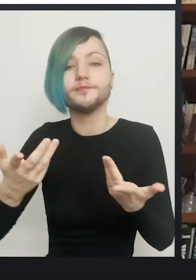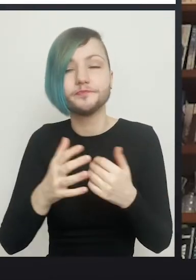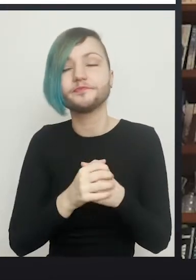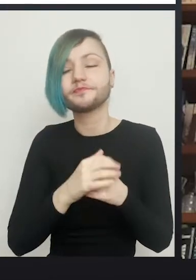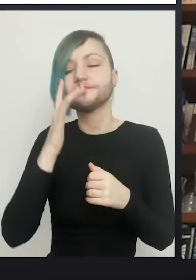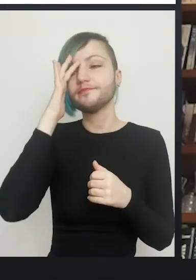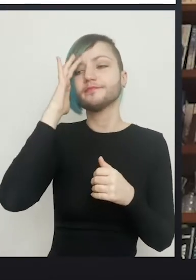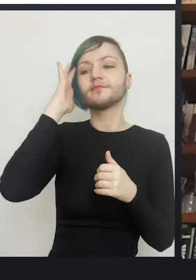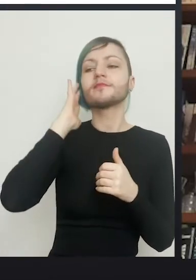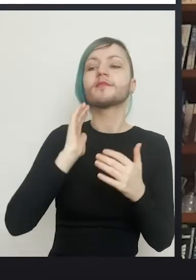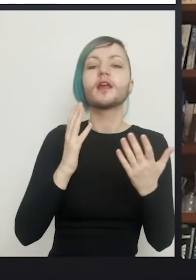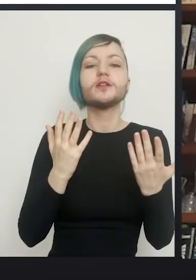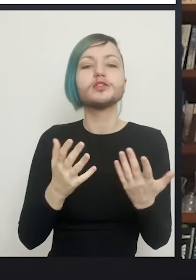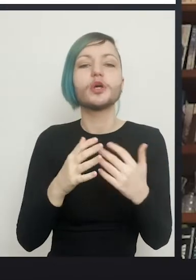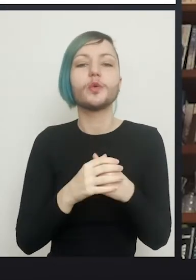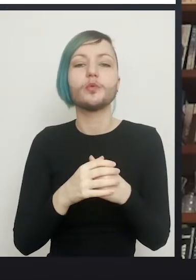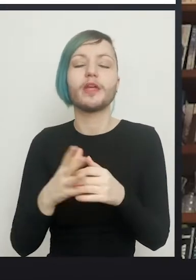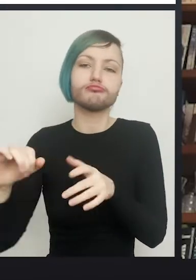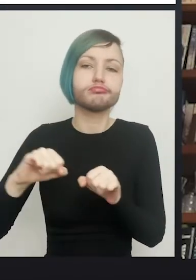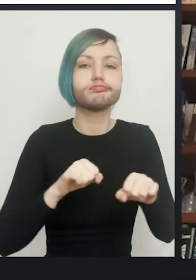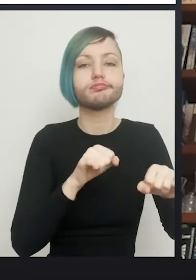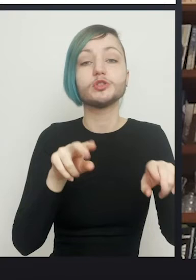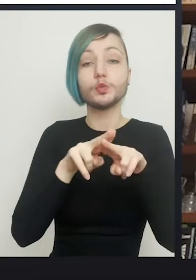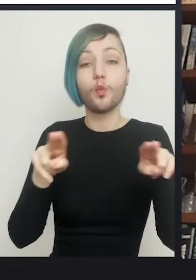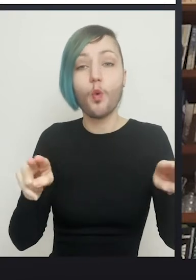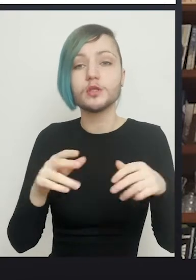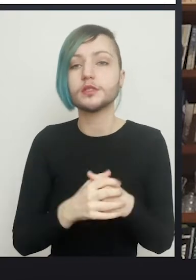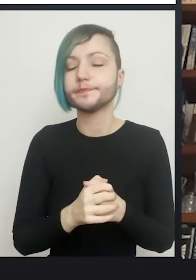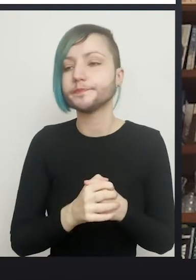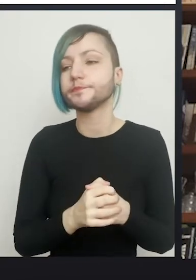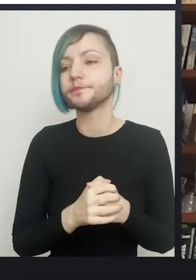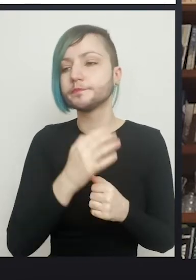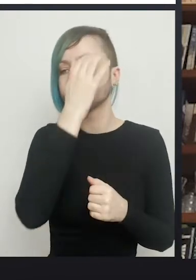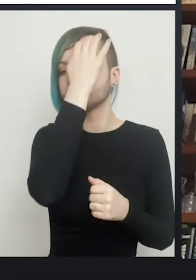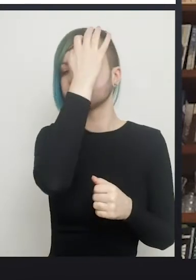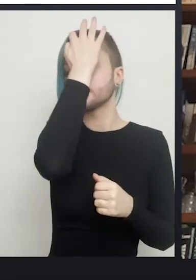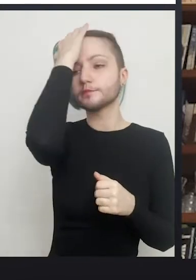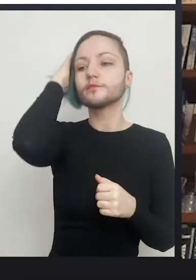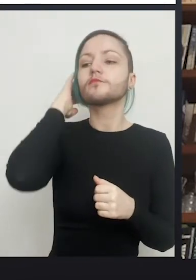Let's take them back to the ward then. For someone who's had vaginoplasty surgery, what